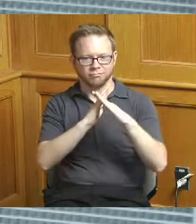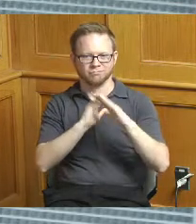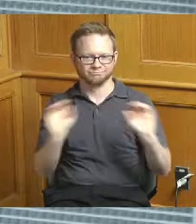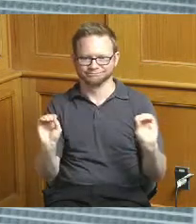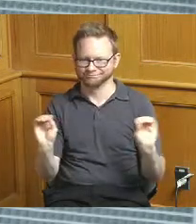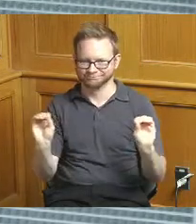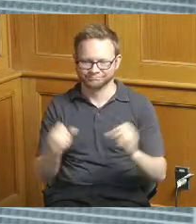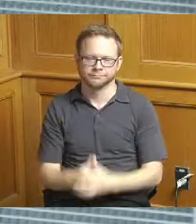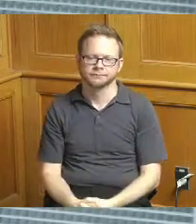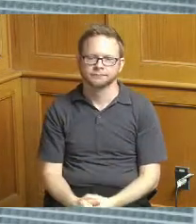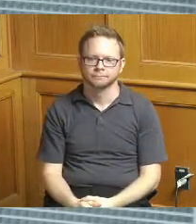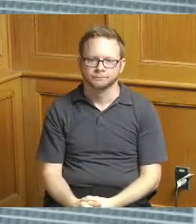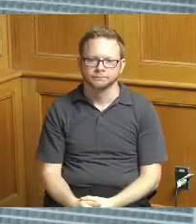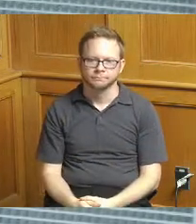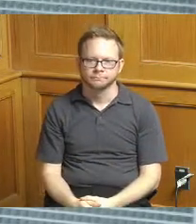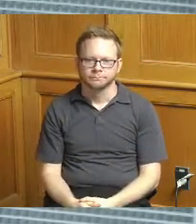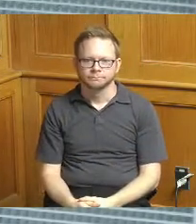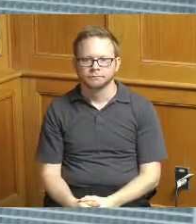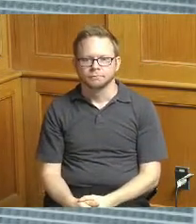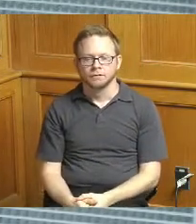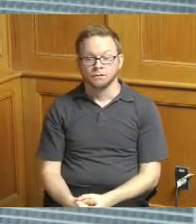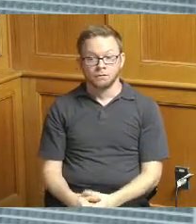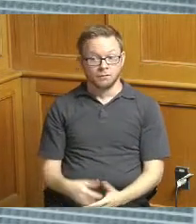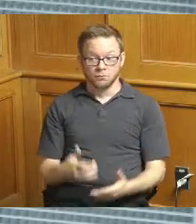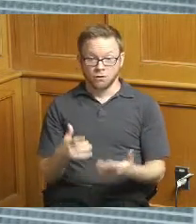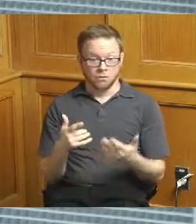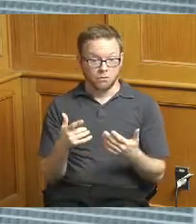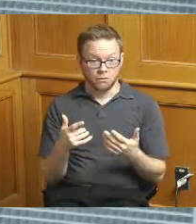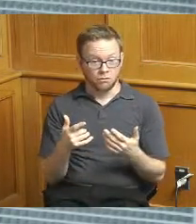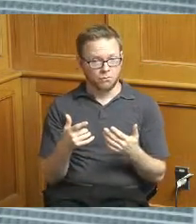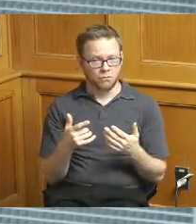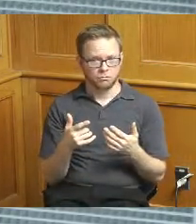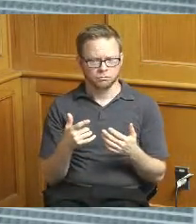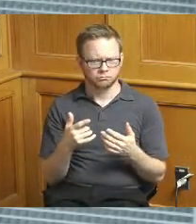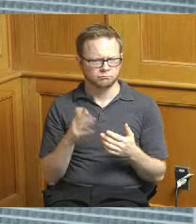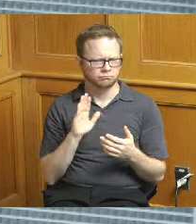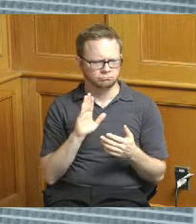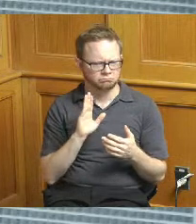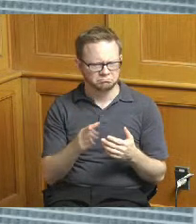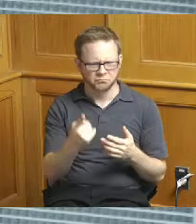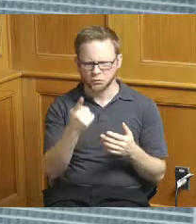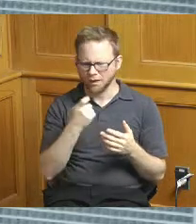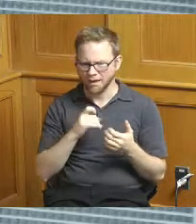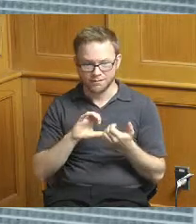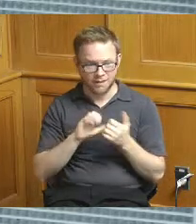of what we need to do to keep you know to get things moving you know all of those hurdles have